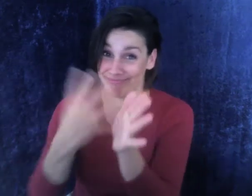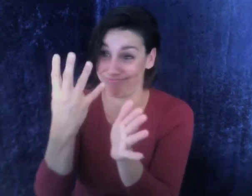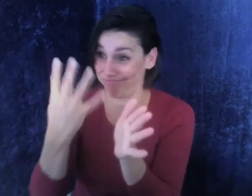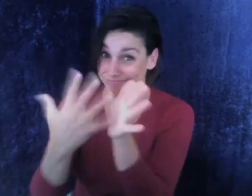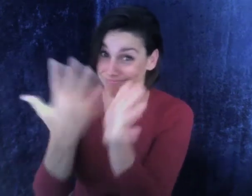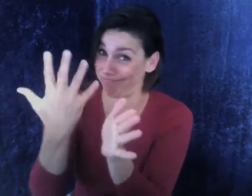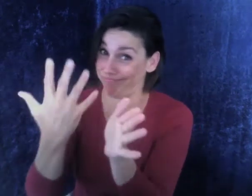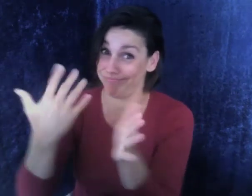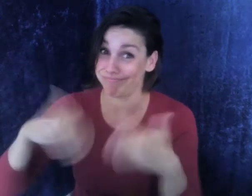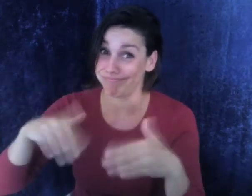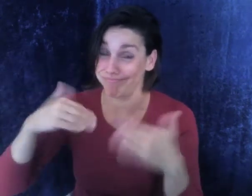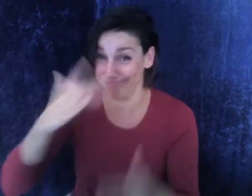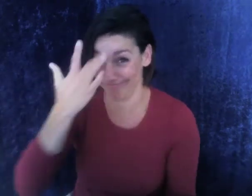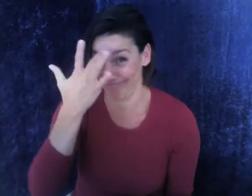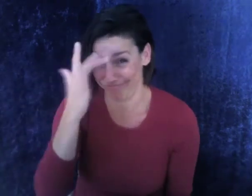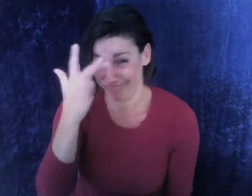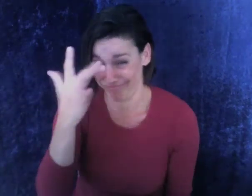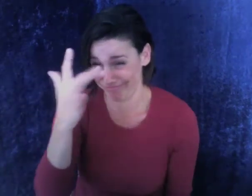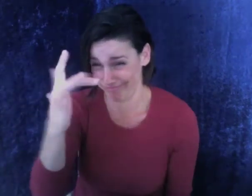he was fluent in four or five languages!